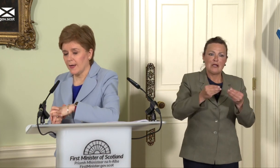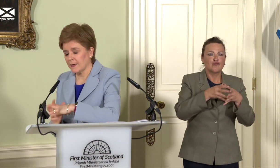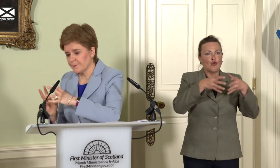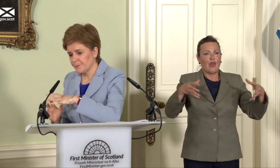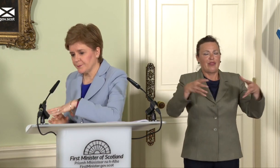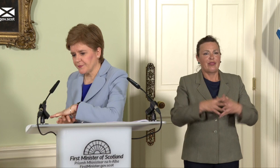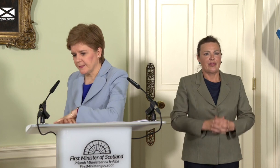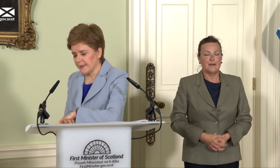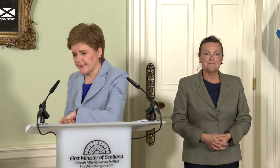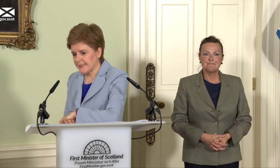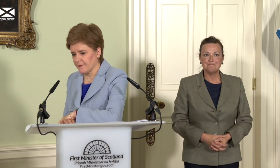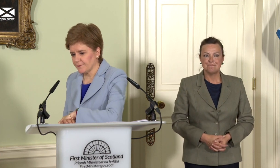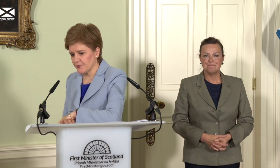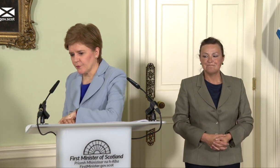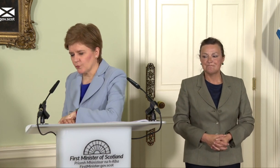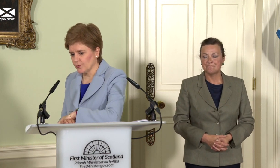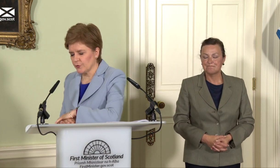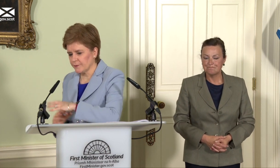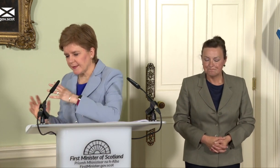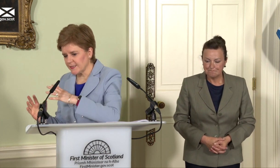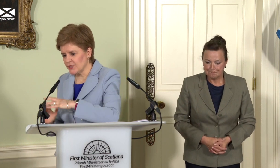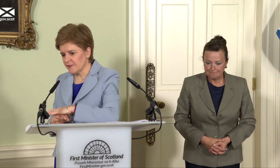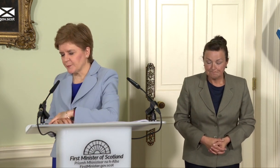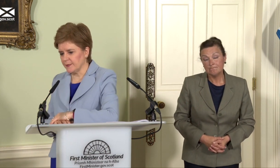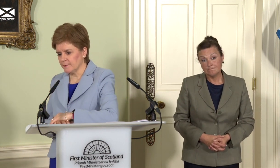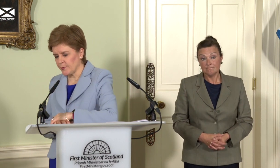I will briefly take that first of all. You know, the last six years have been